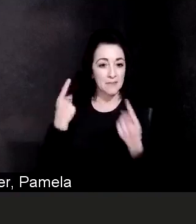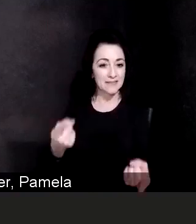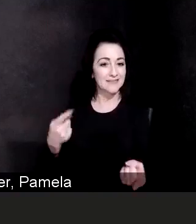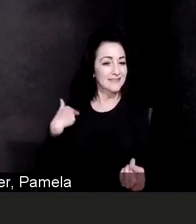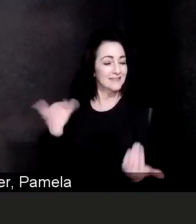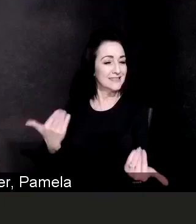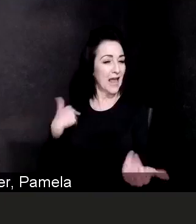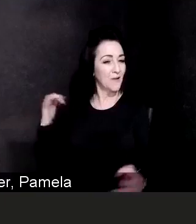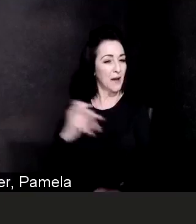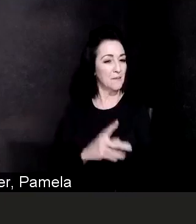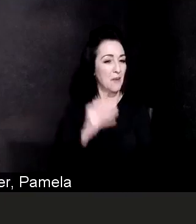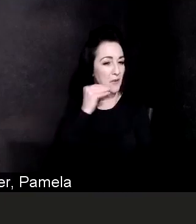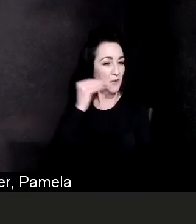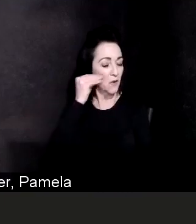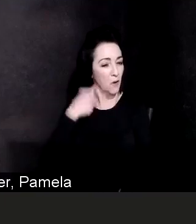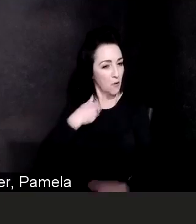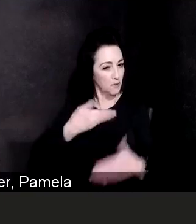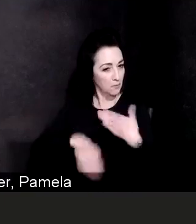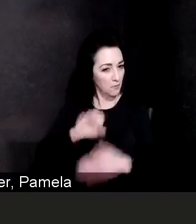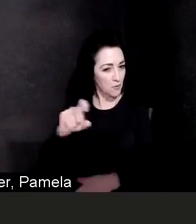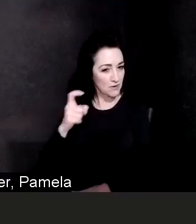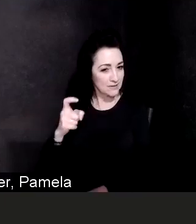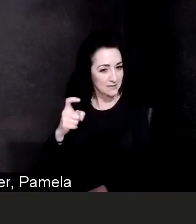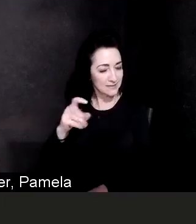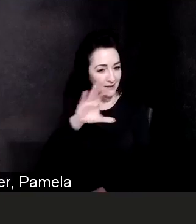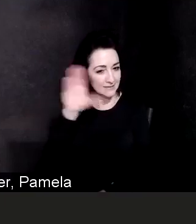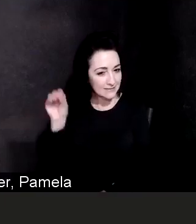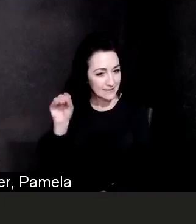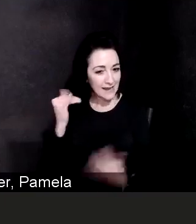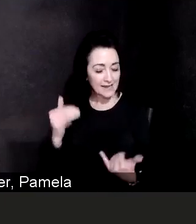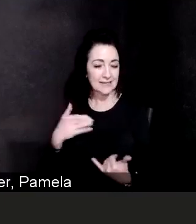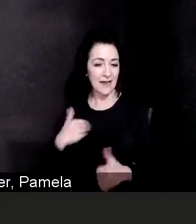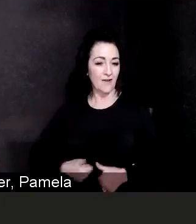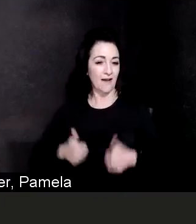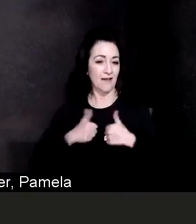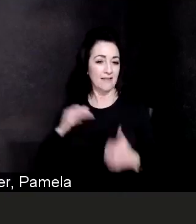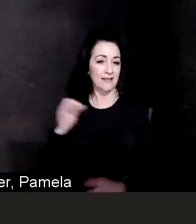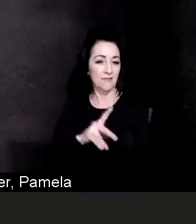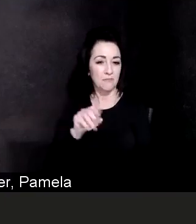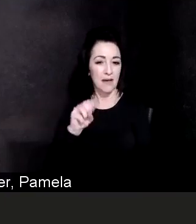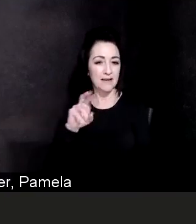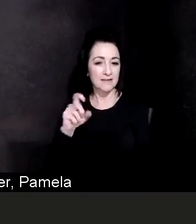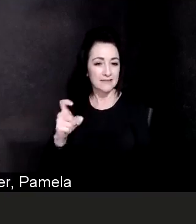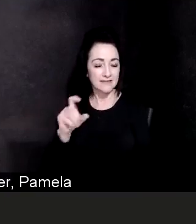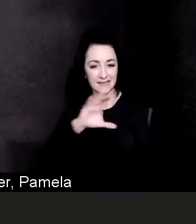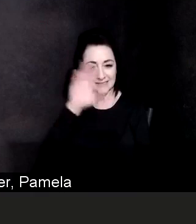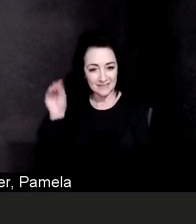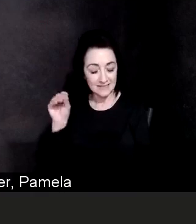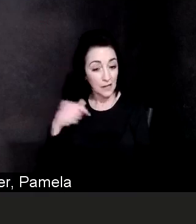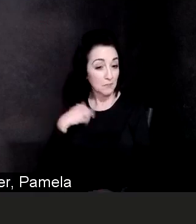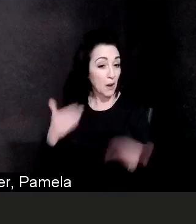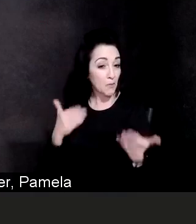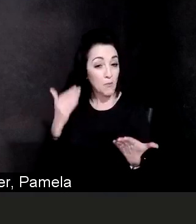I was born in Sussex County and now live back in Sussex County. I probably know some of you who were watching this town hall